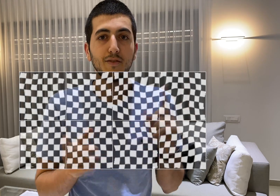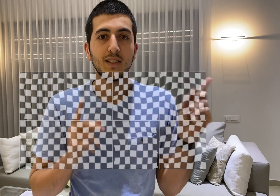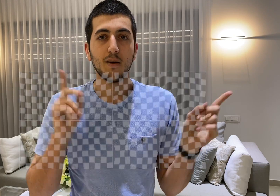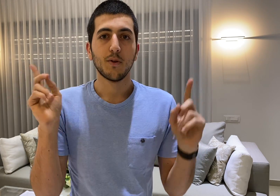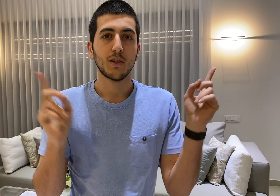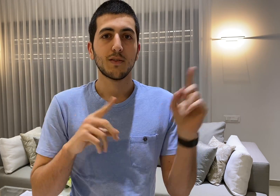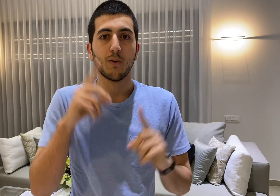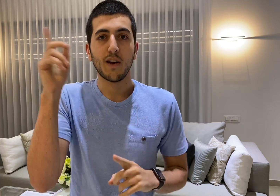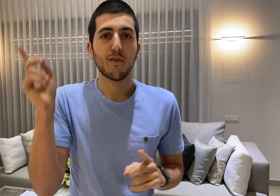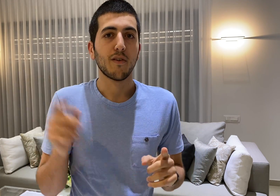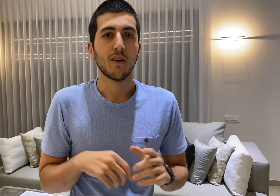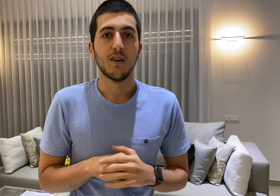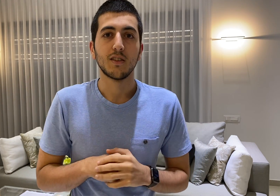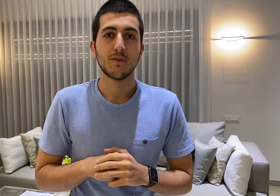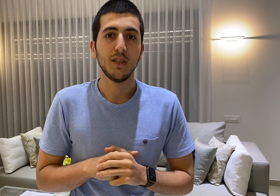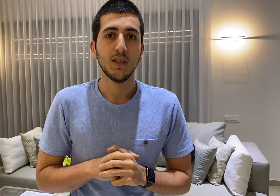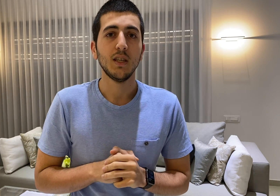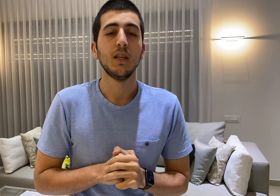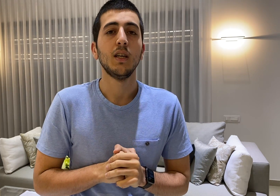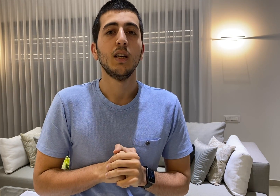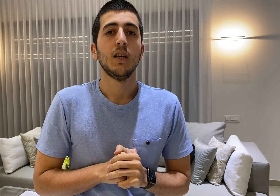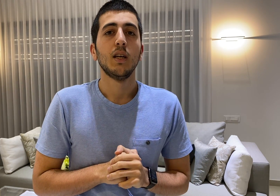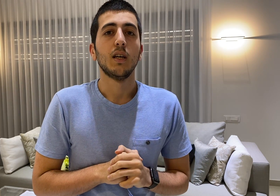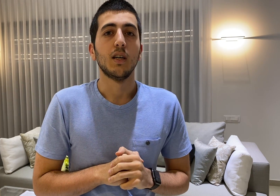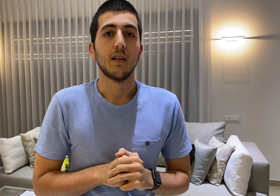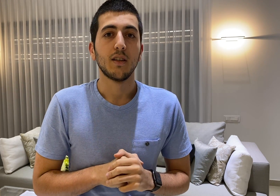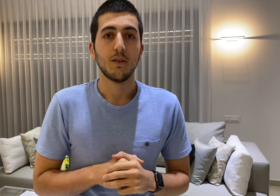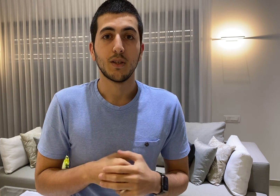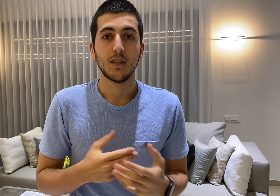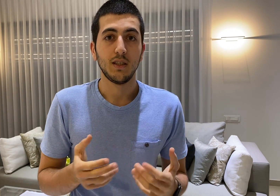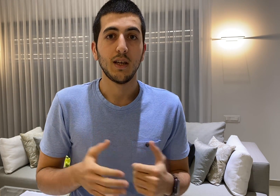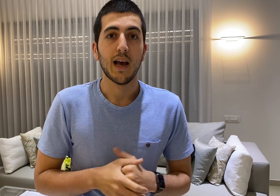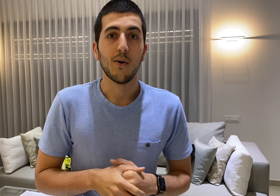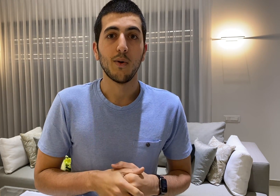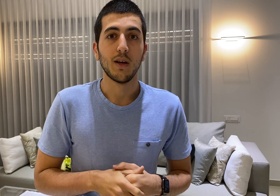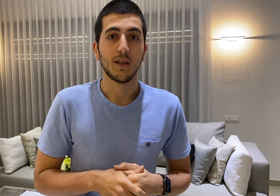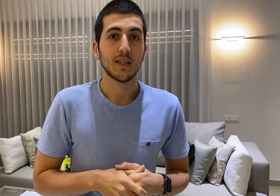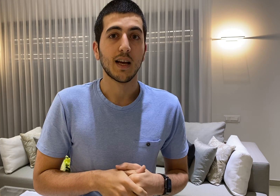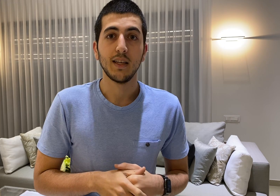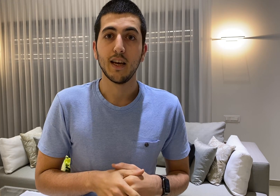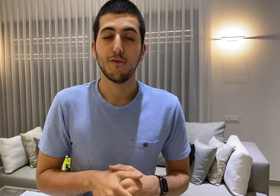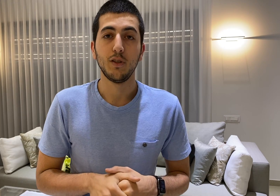examples for everything on screen that you can see how exactly every